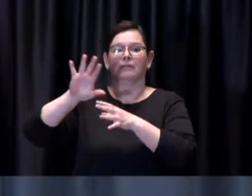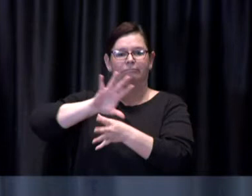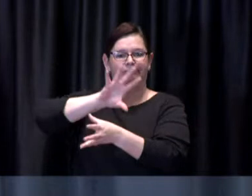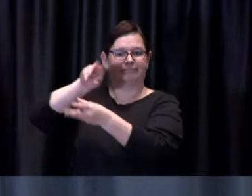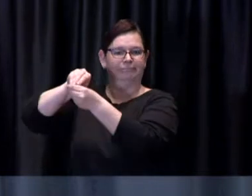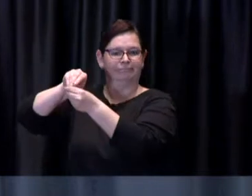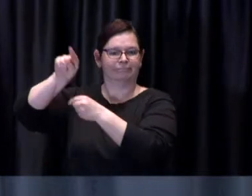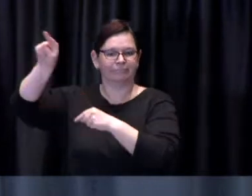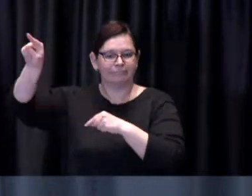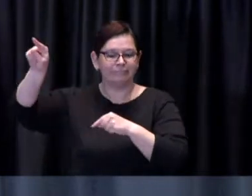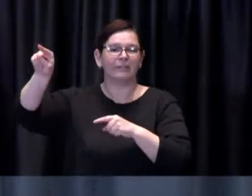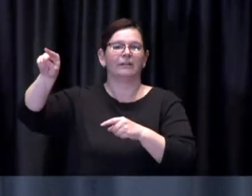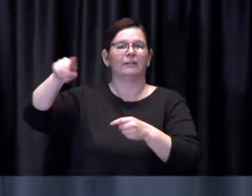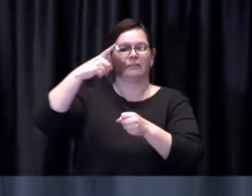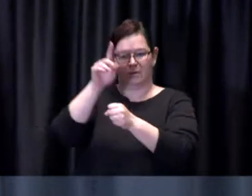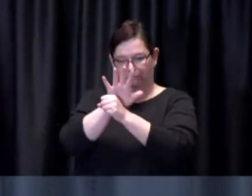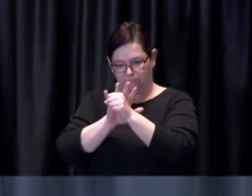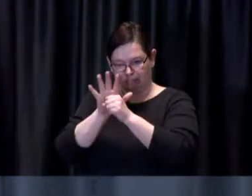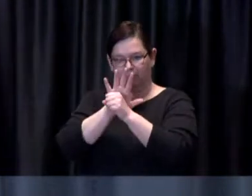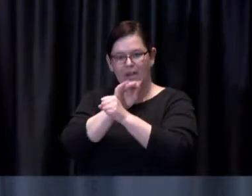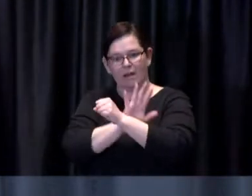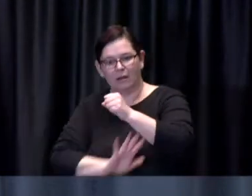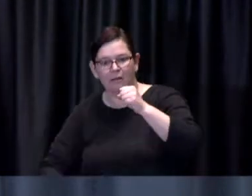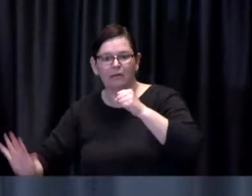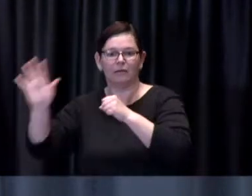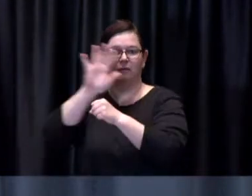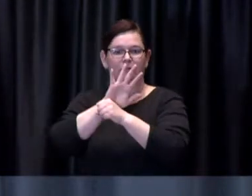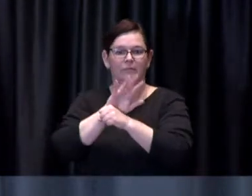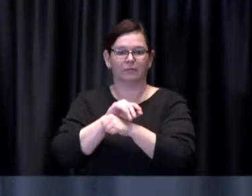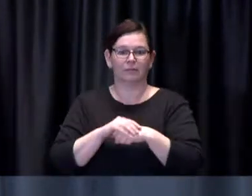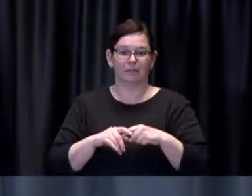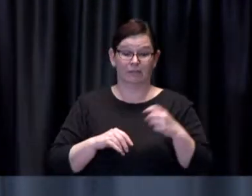Between Saturday morning and one o'clock this afternoon,